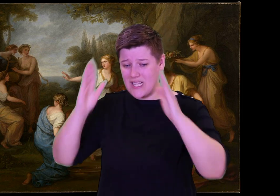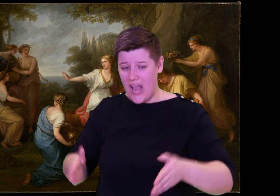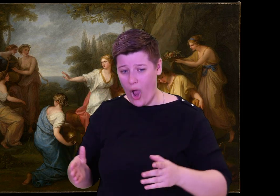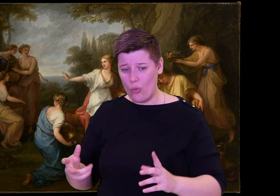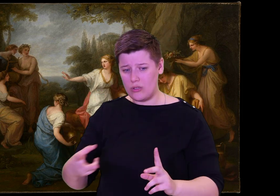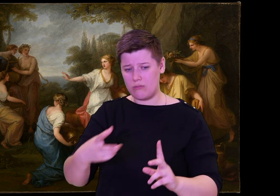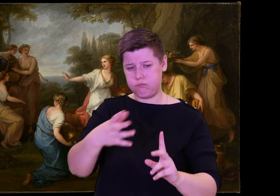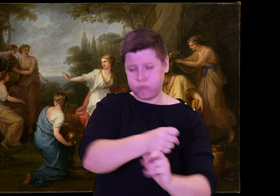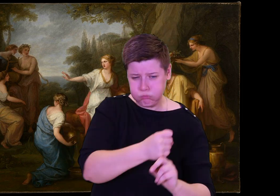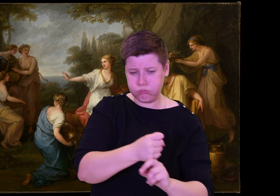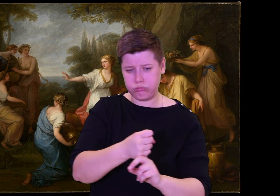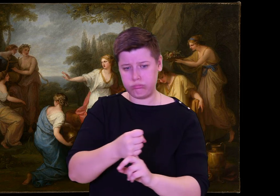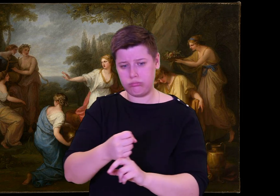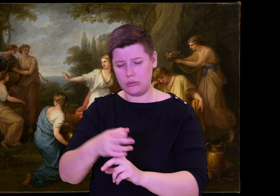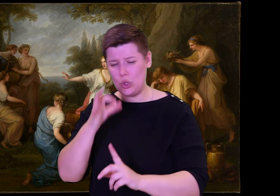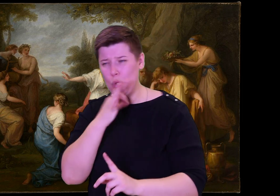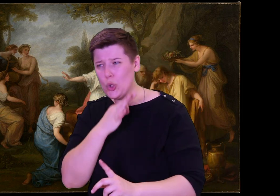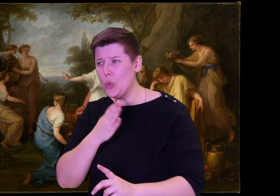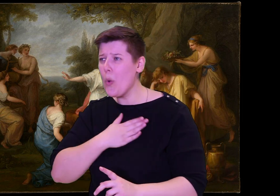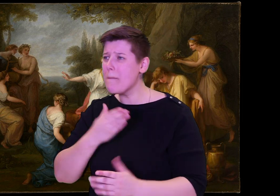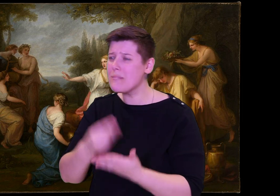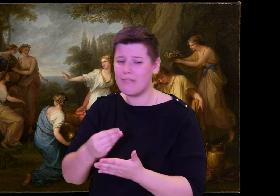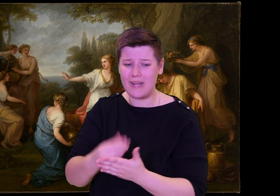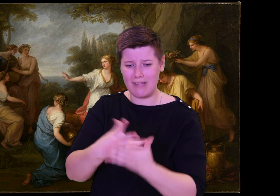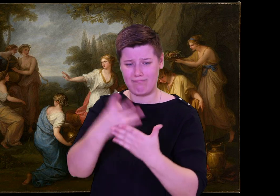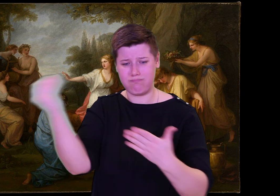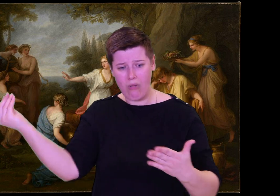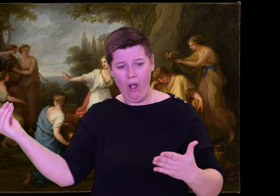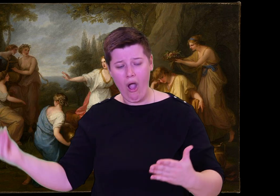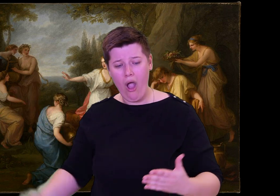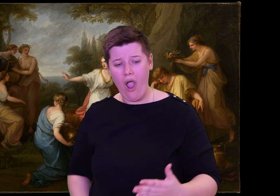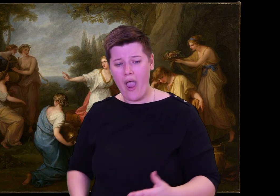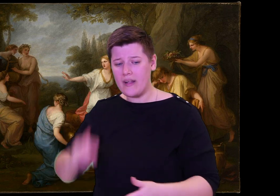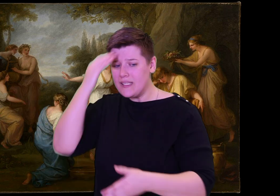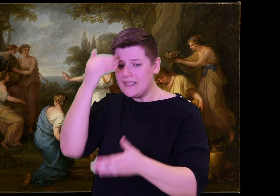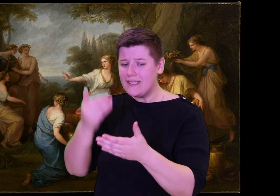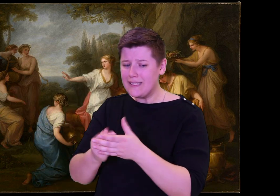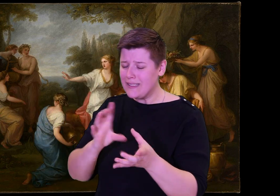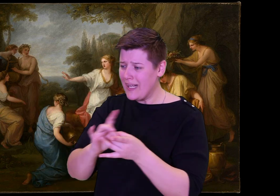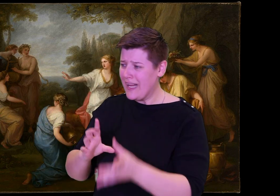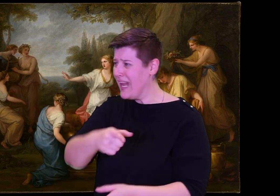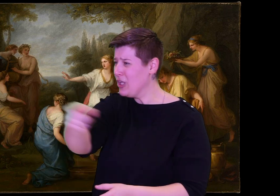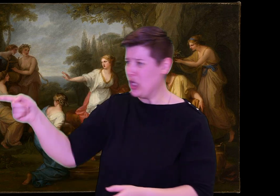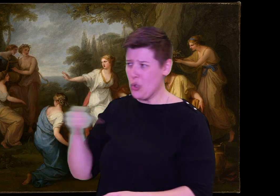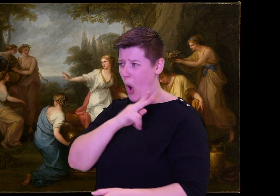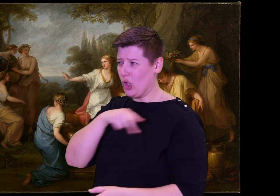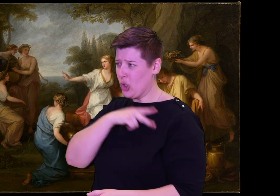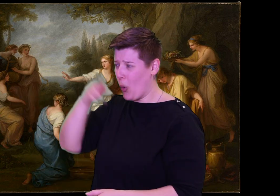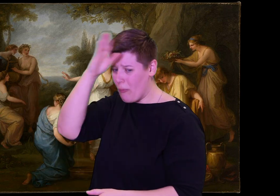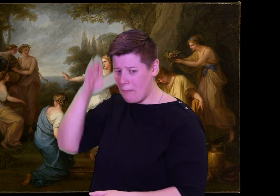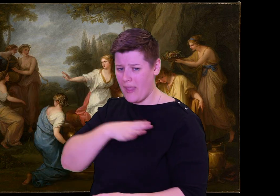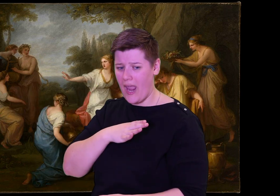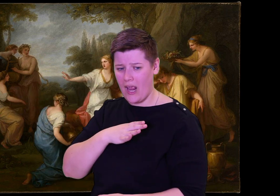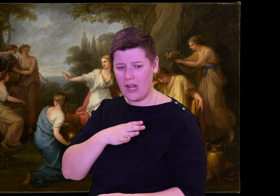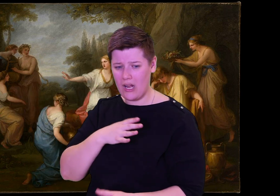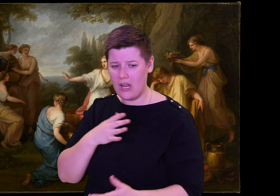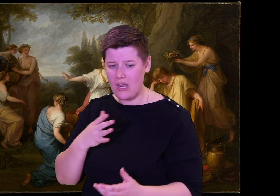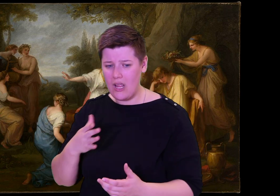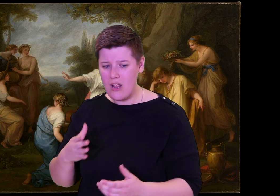passed him the speaking stick; he held it up and first addressed Aegyptius.